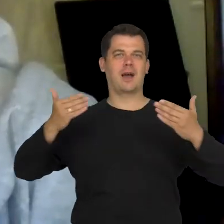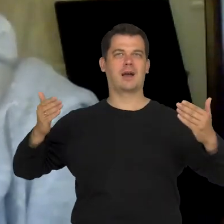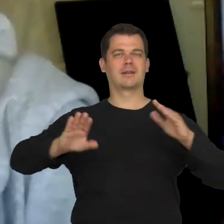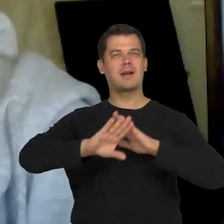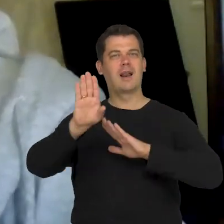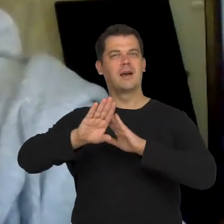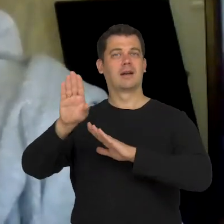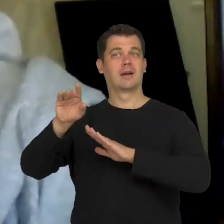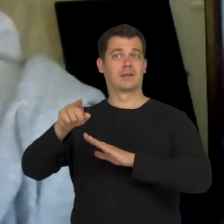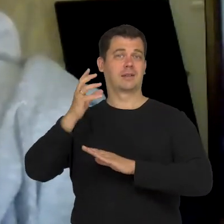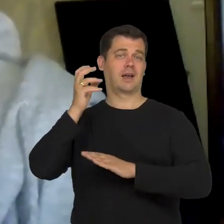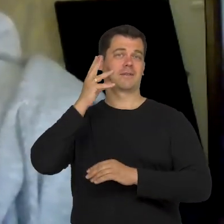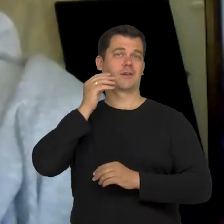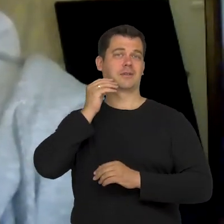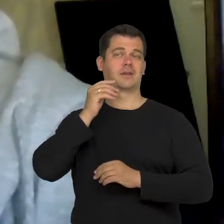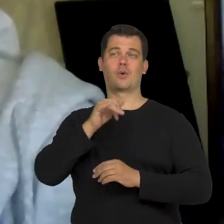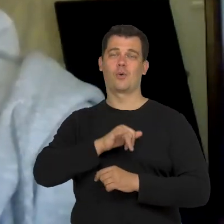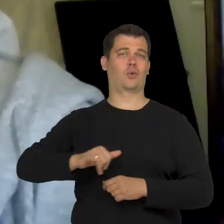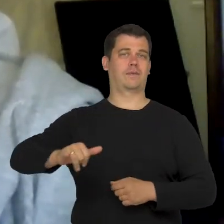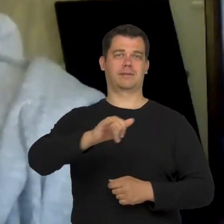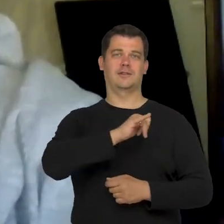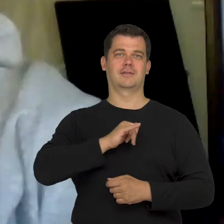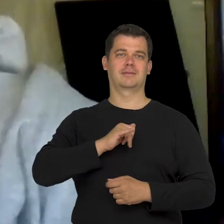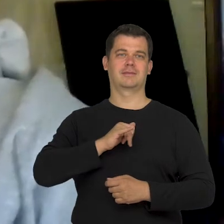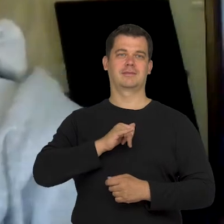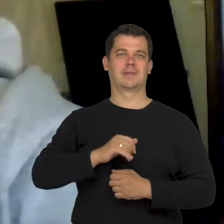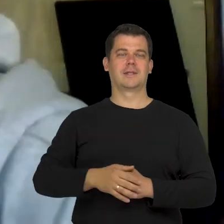That everything will be just like on that camp.